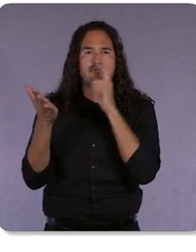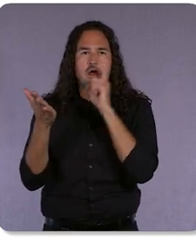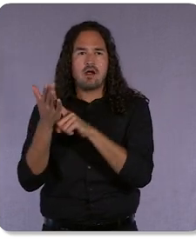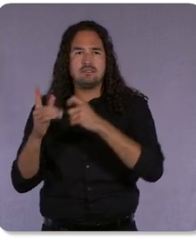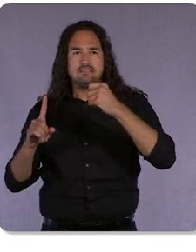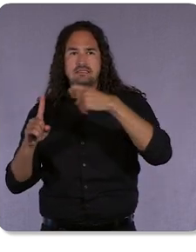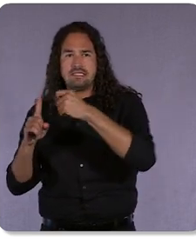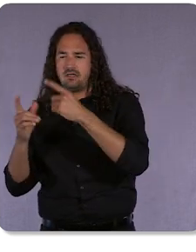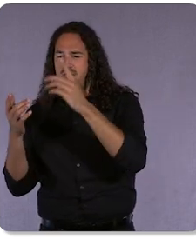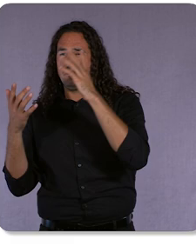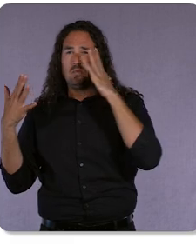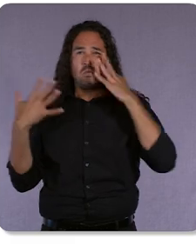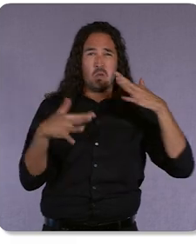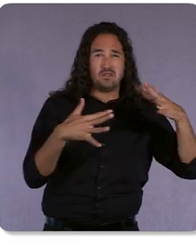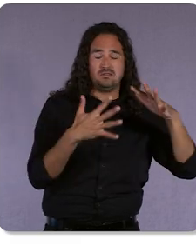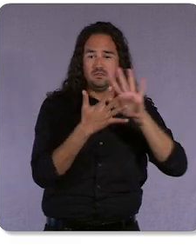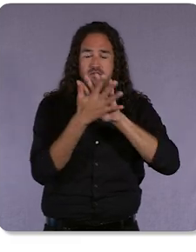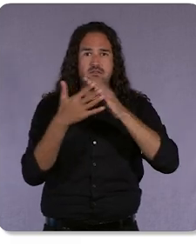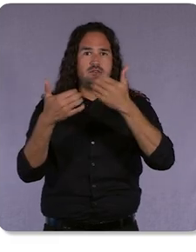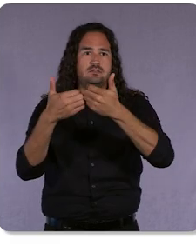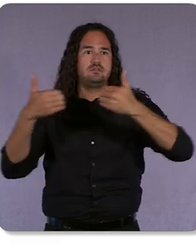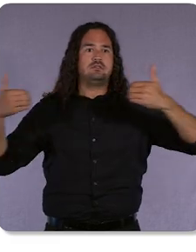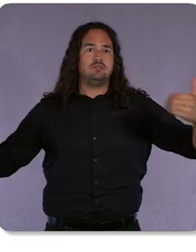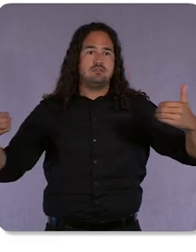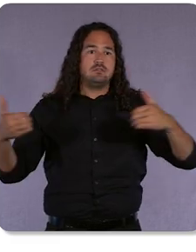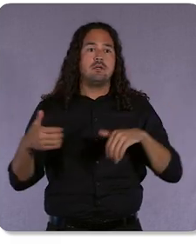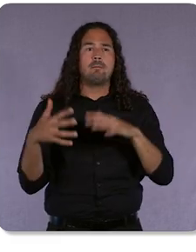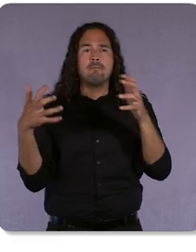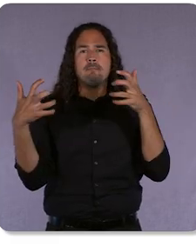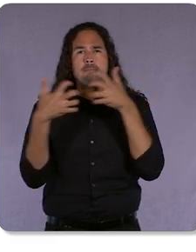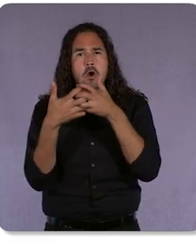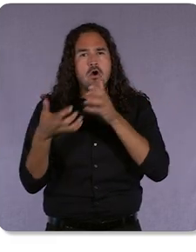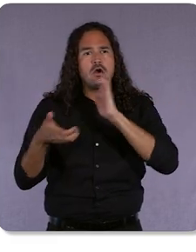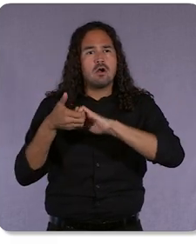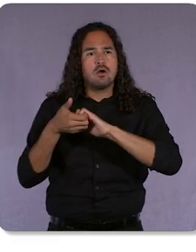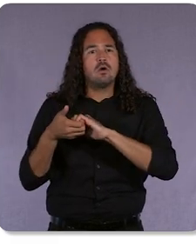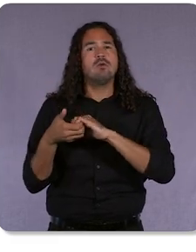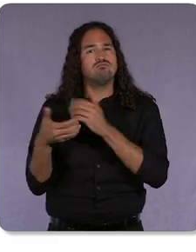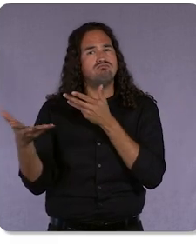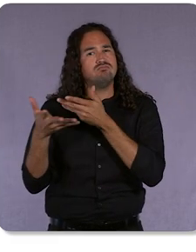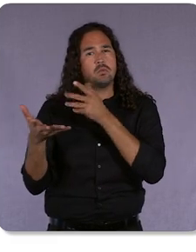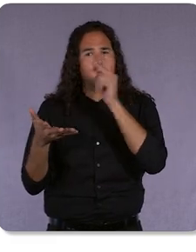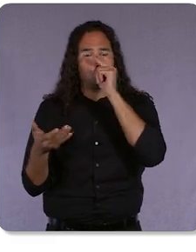by partnering in such a close way with Google. In a world where you're trying to identify the